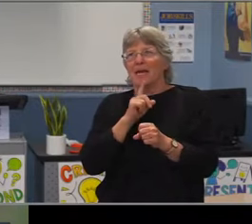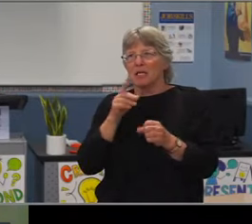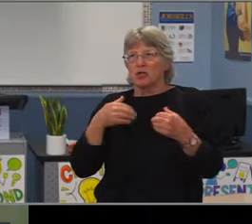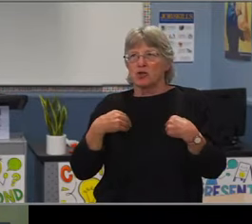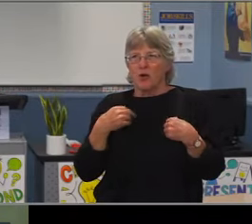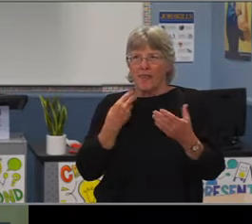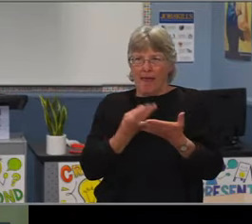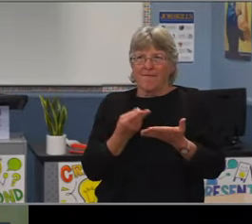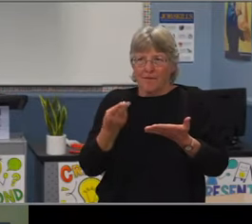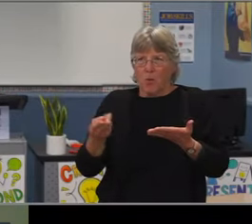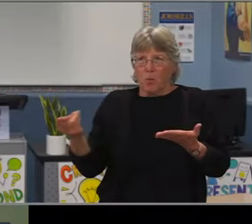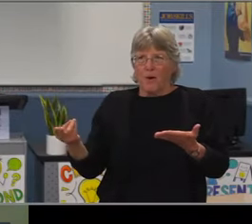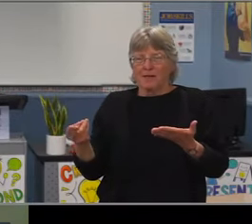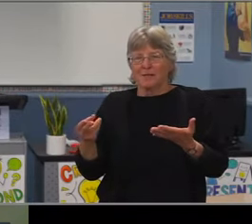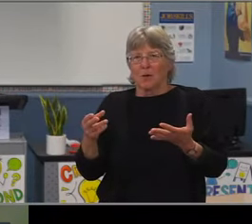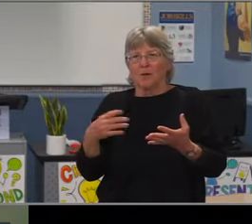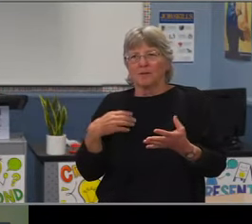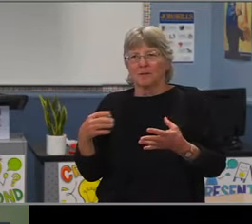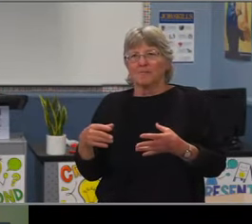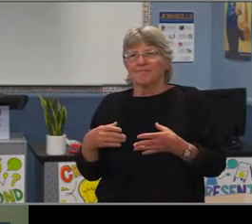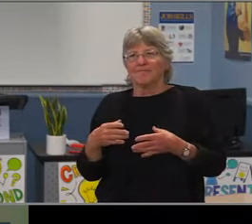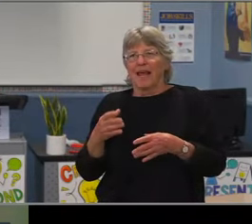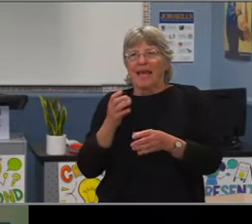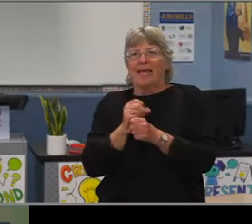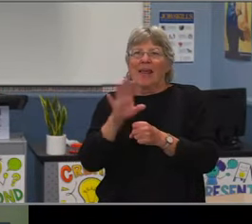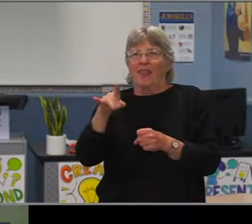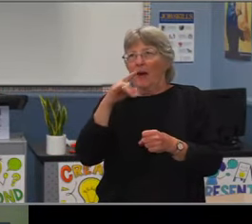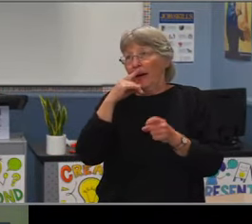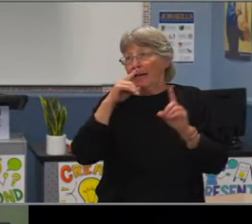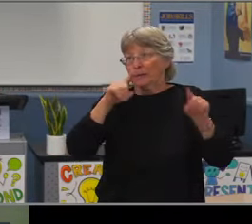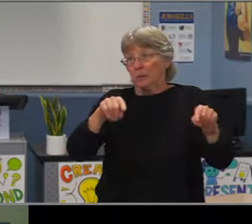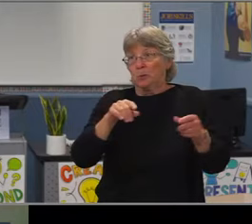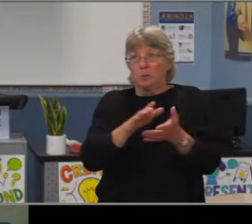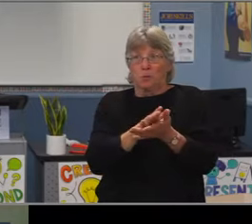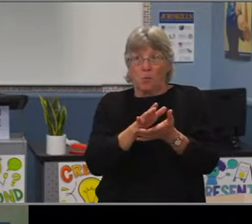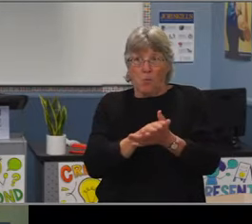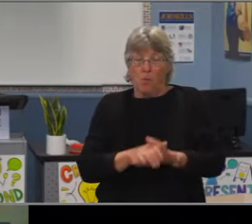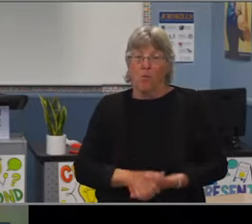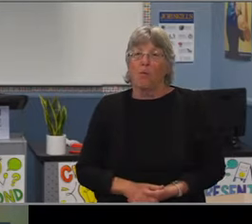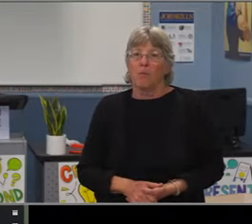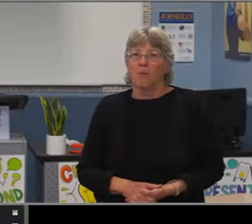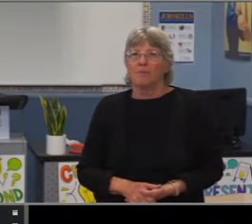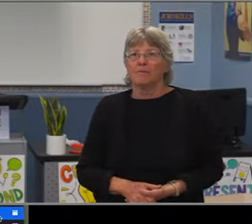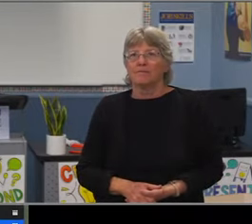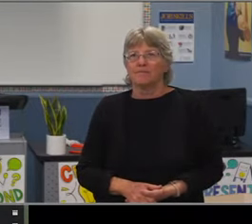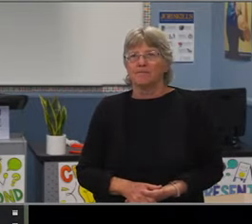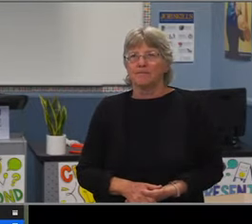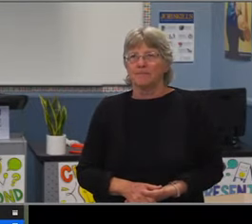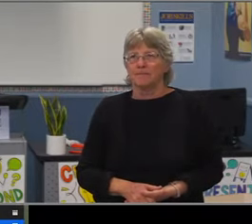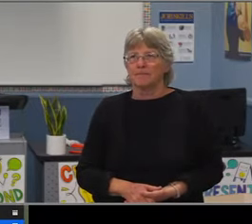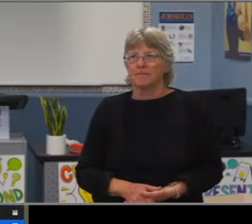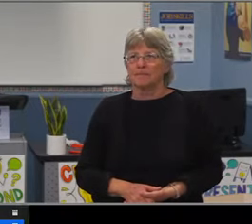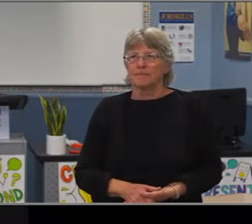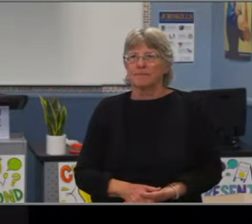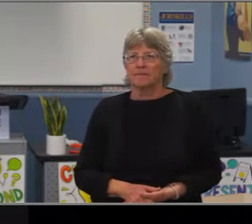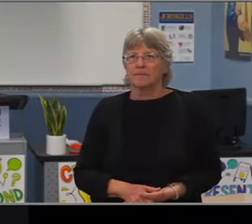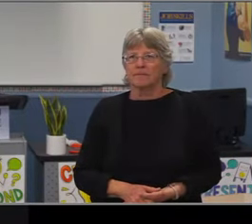As a way of really bridging the elementary experience and the high school experience. So I know Chris it's and if you don't mind